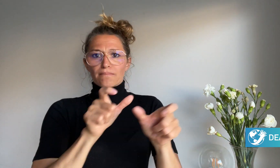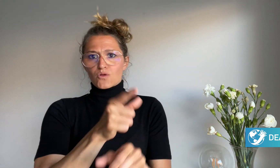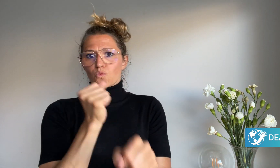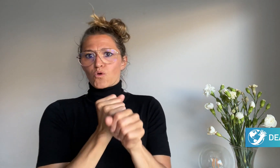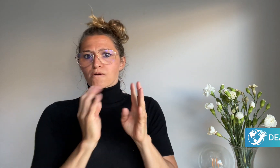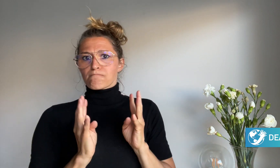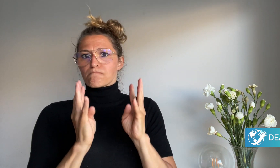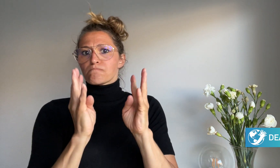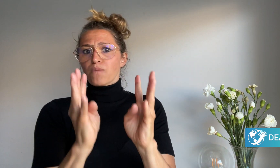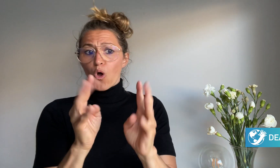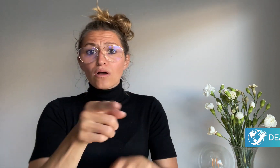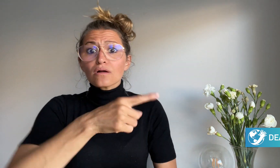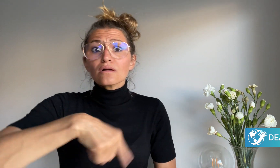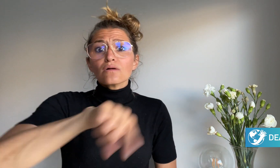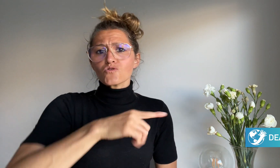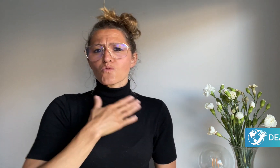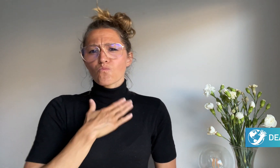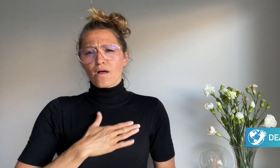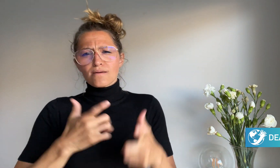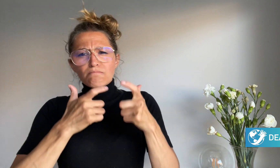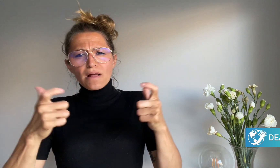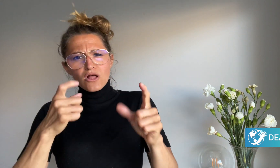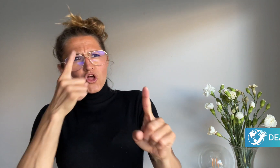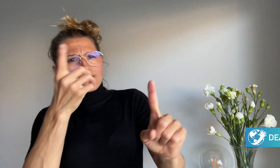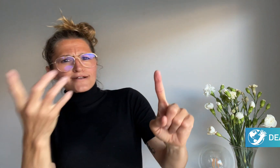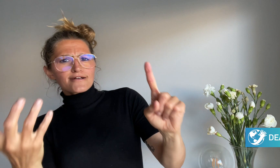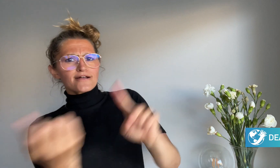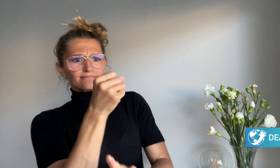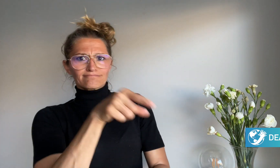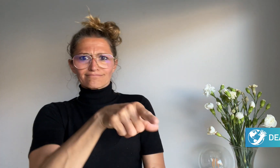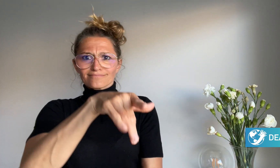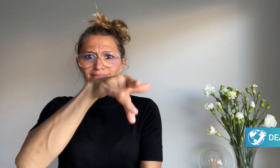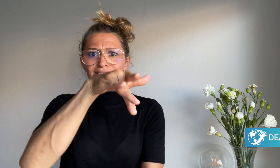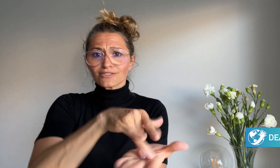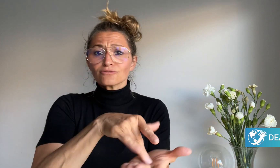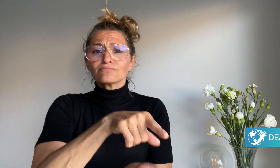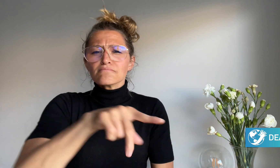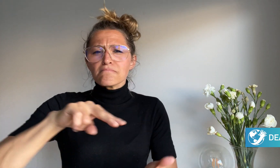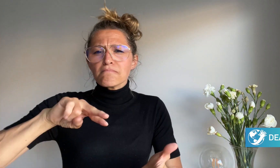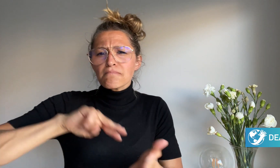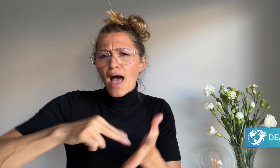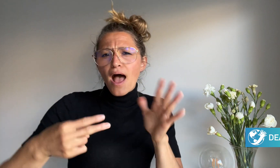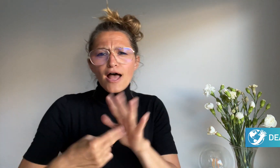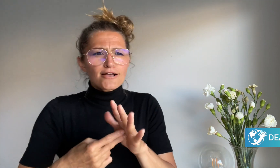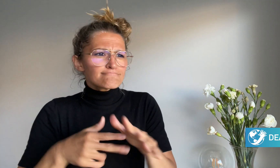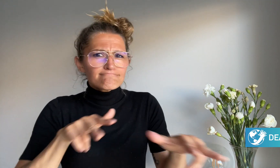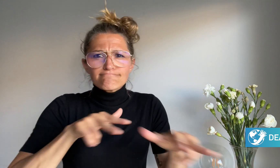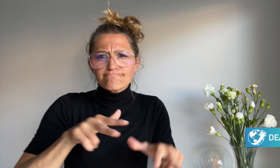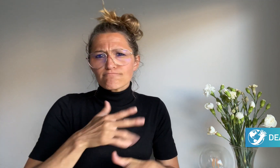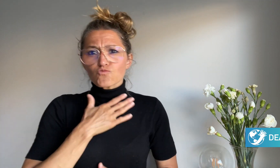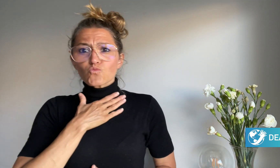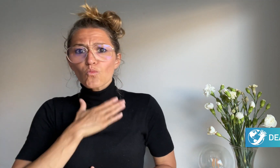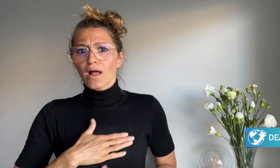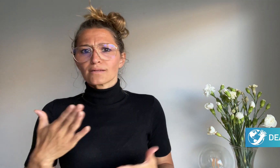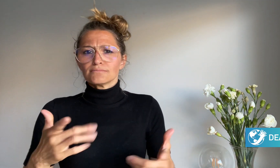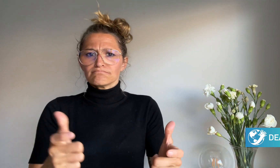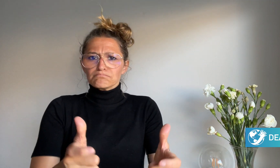political presence, senior facilities for Deaf people,